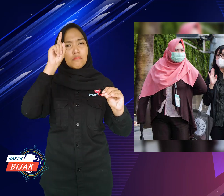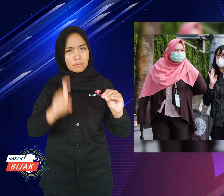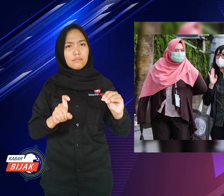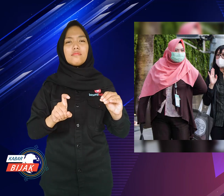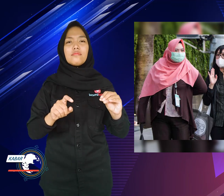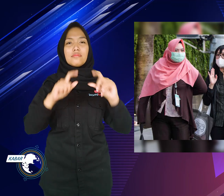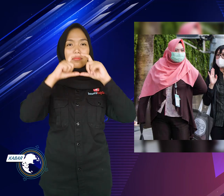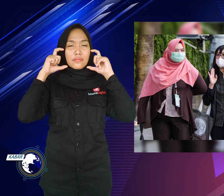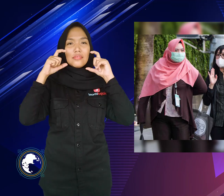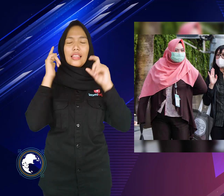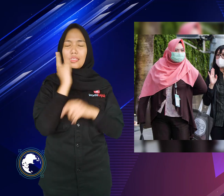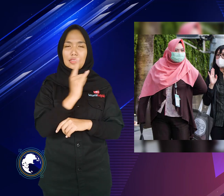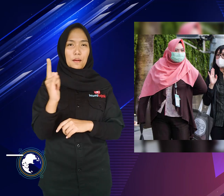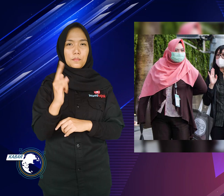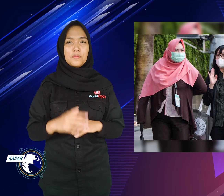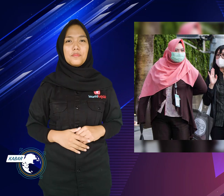keep using masks.